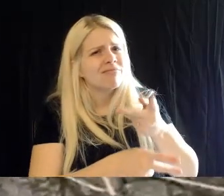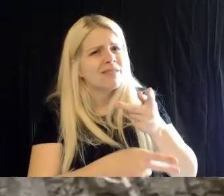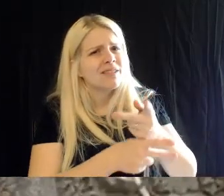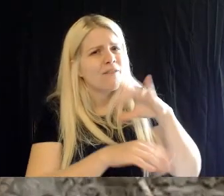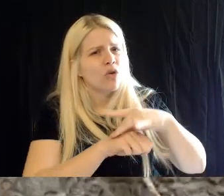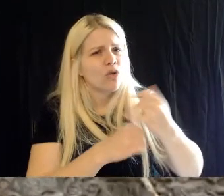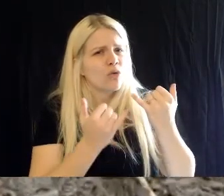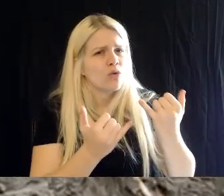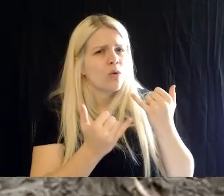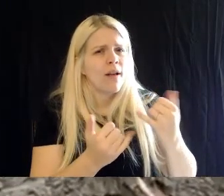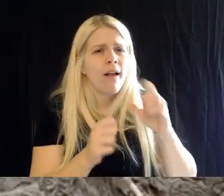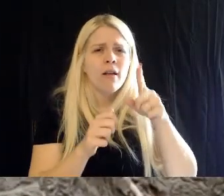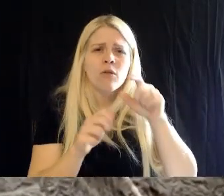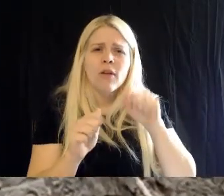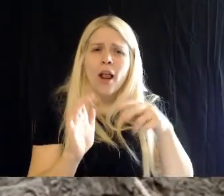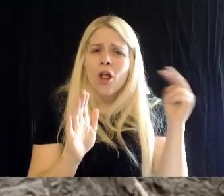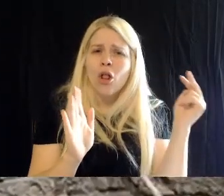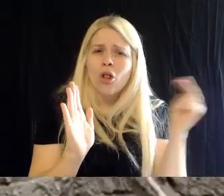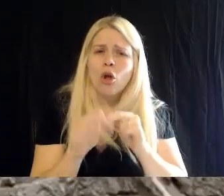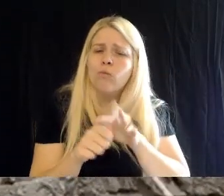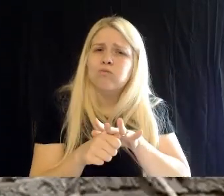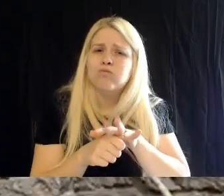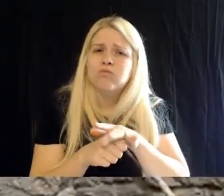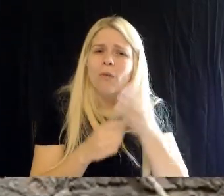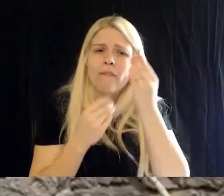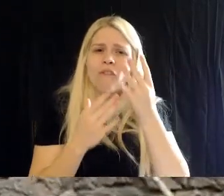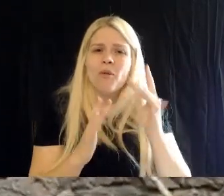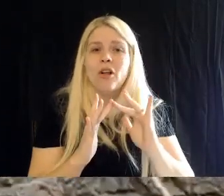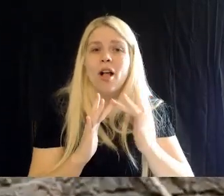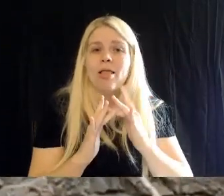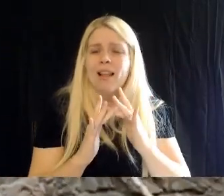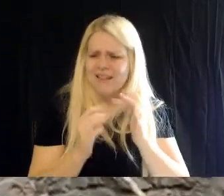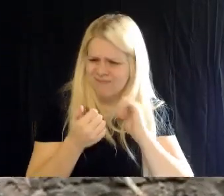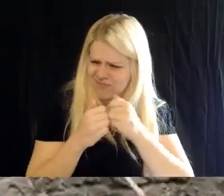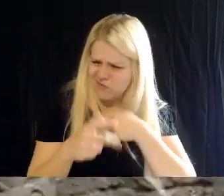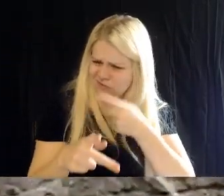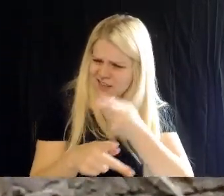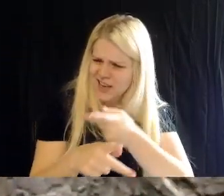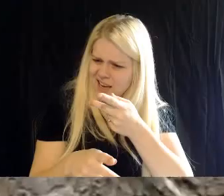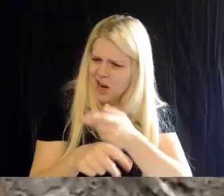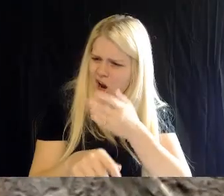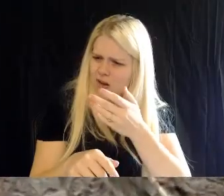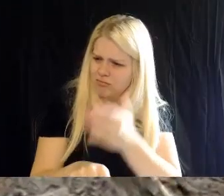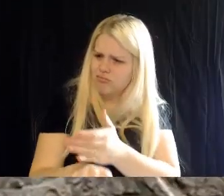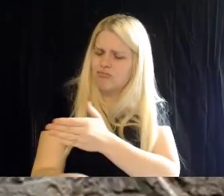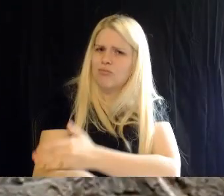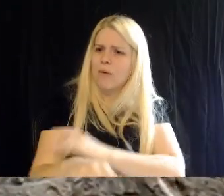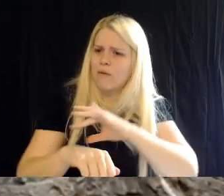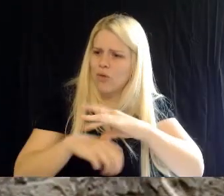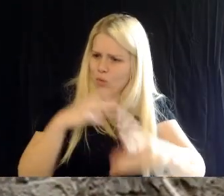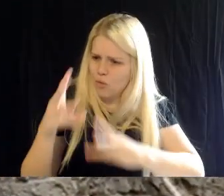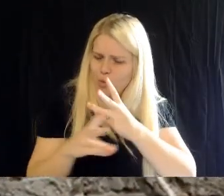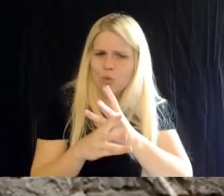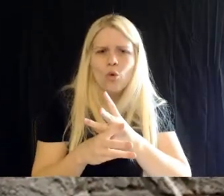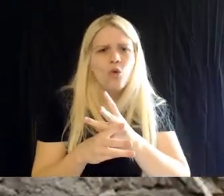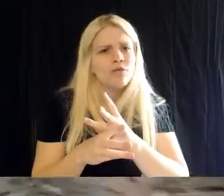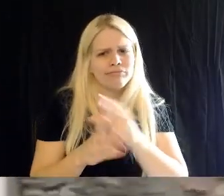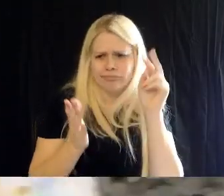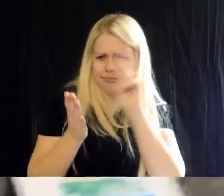the internet, how you can help take care of the world we live in.